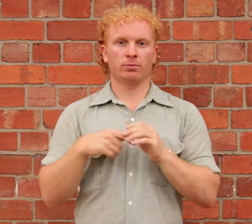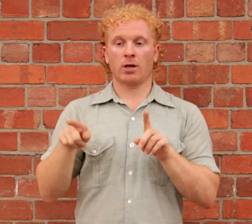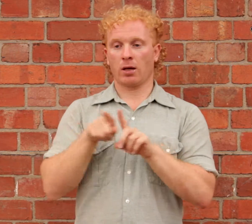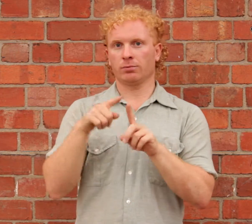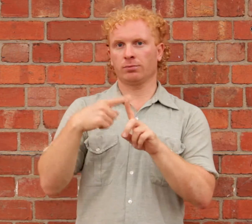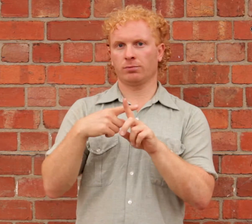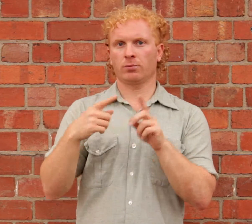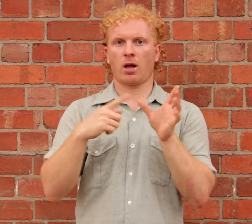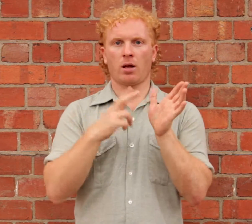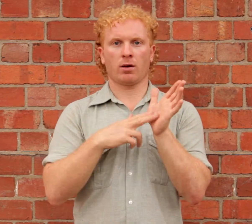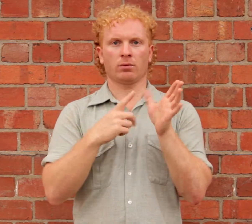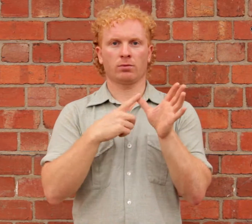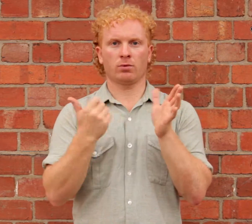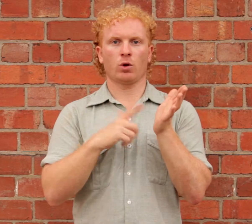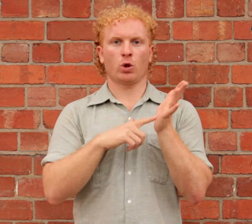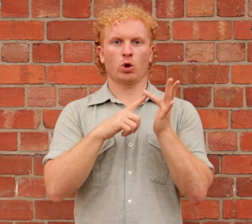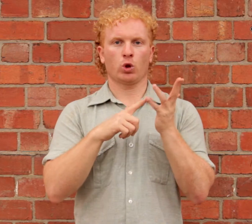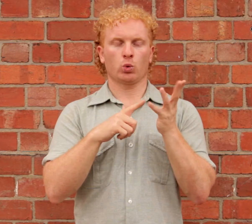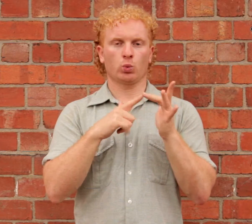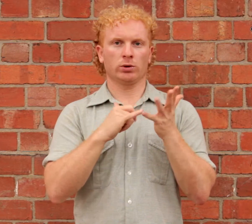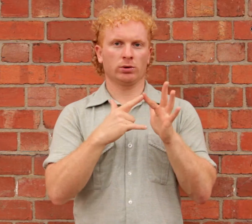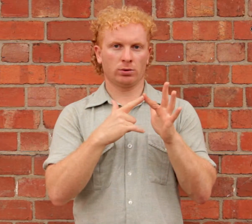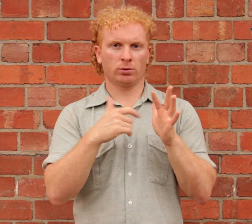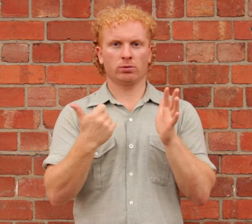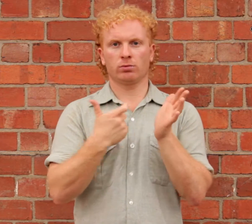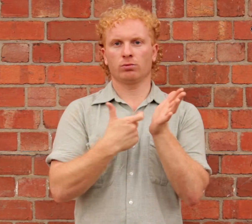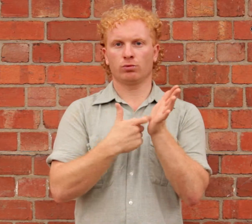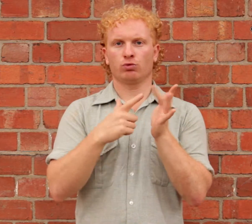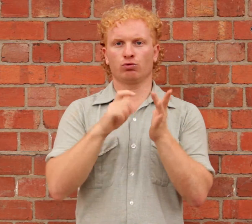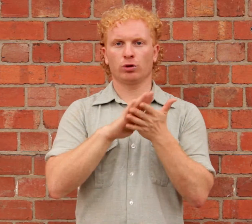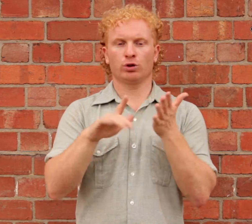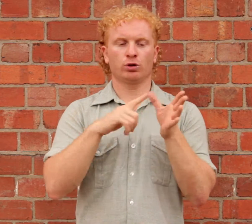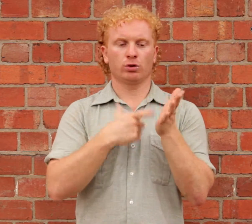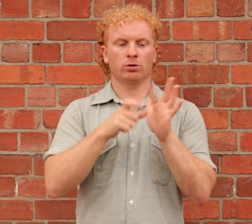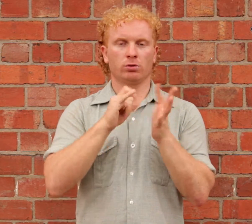and Anna Louise Richardson.